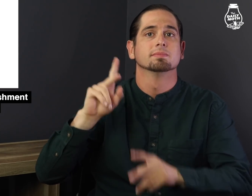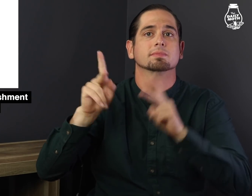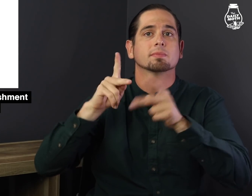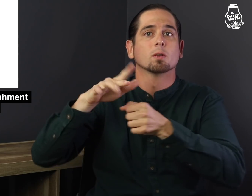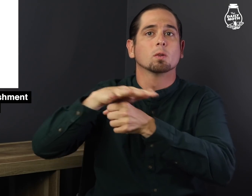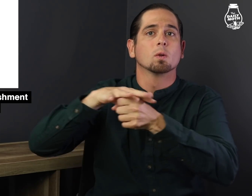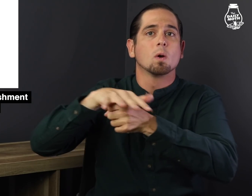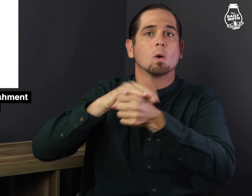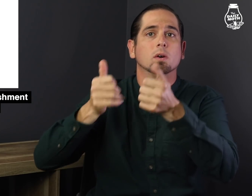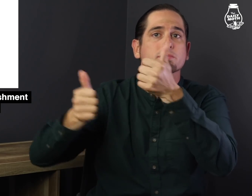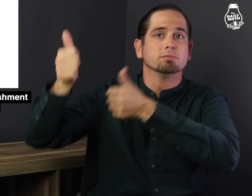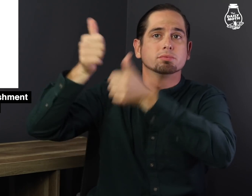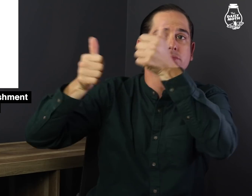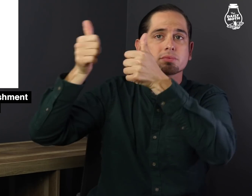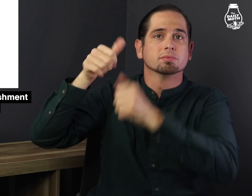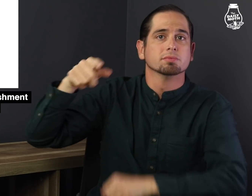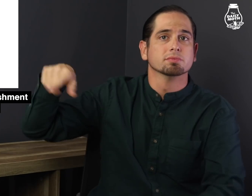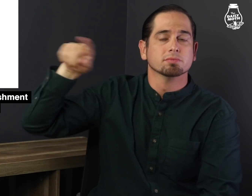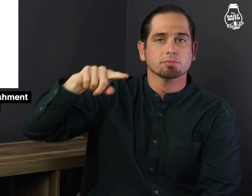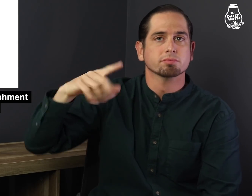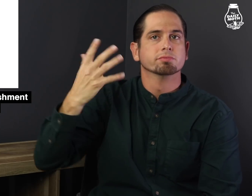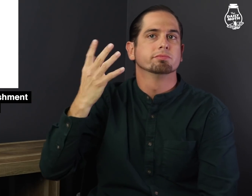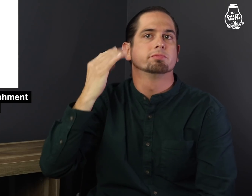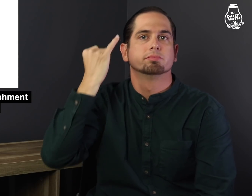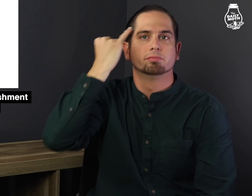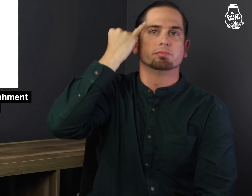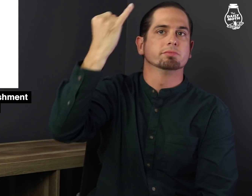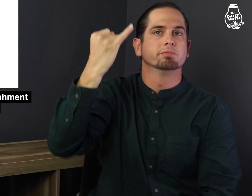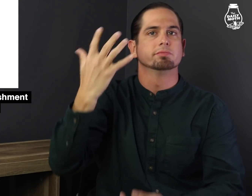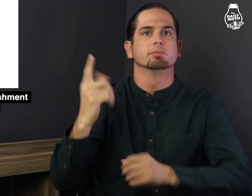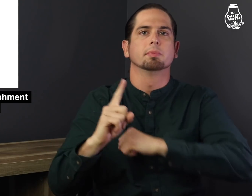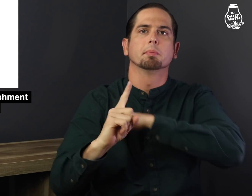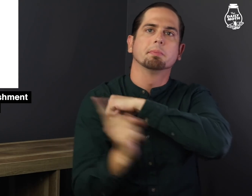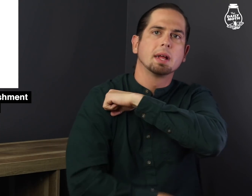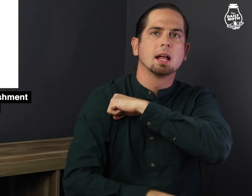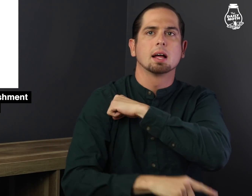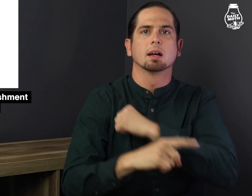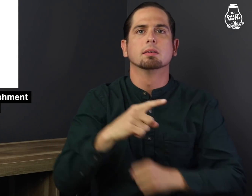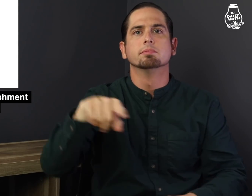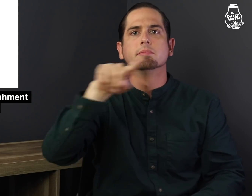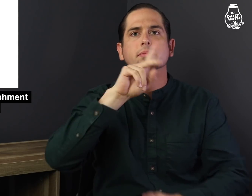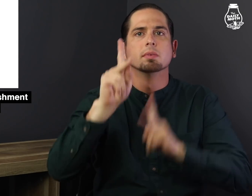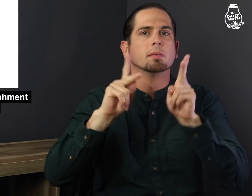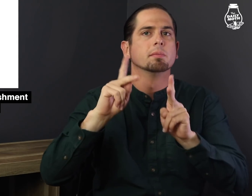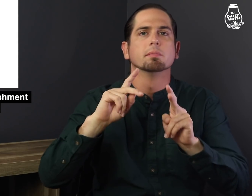local authorities have come up with a penalty for